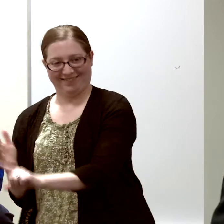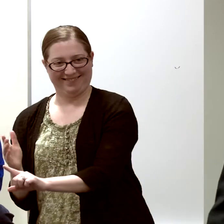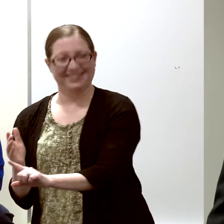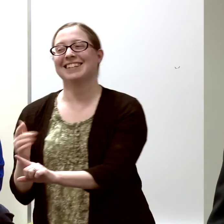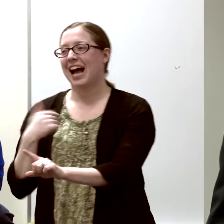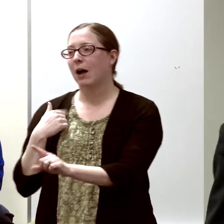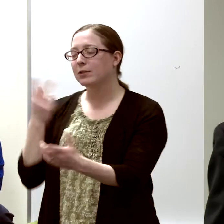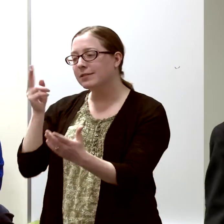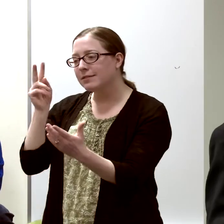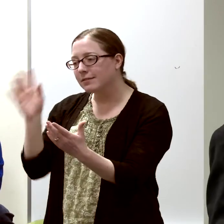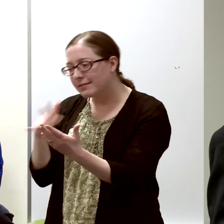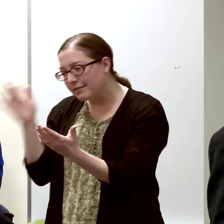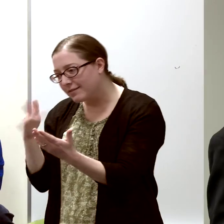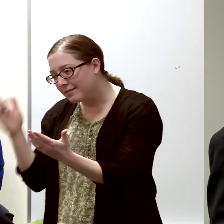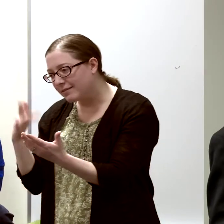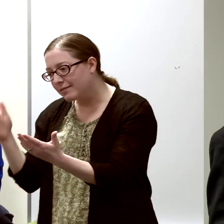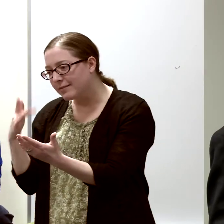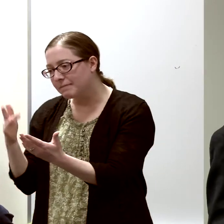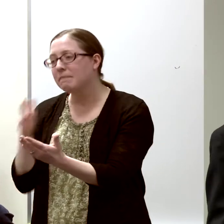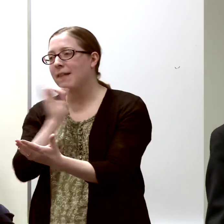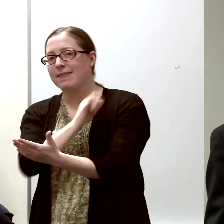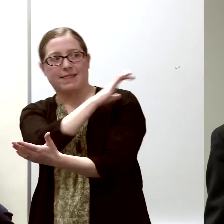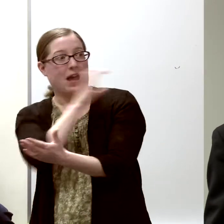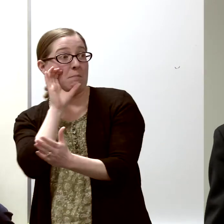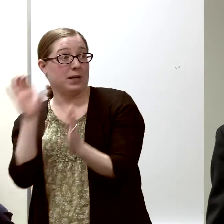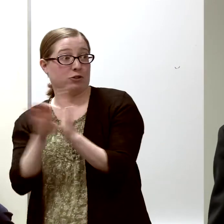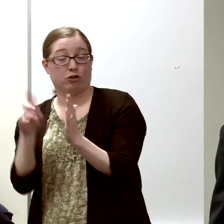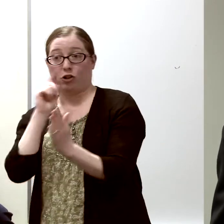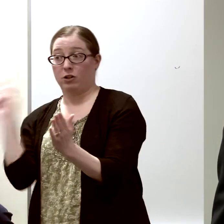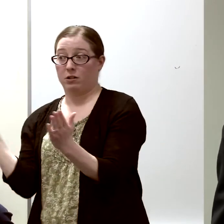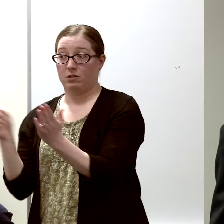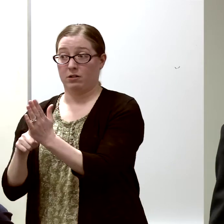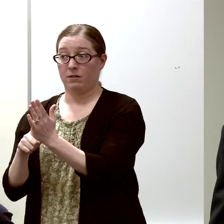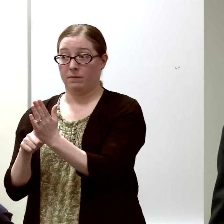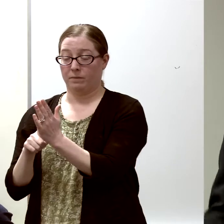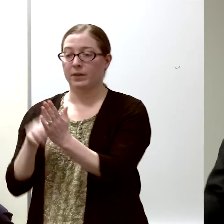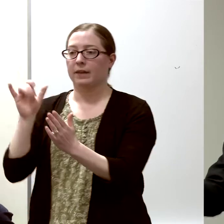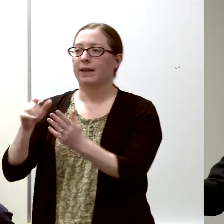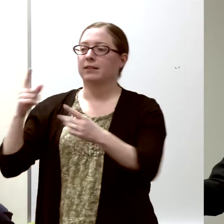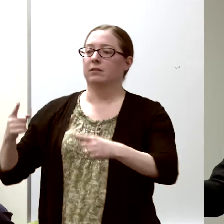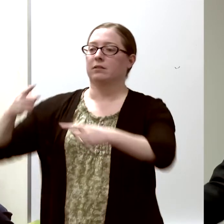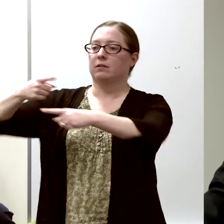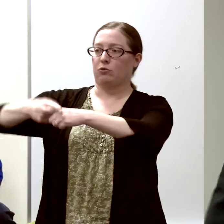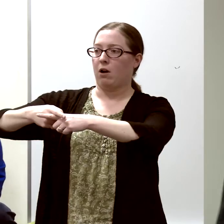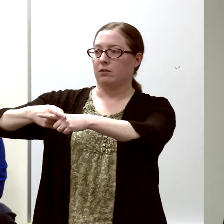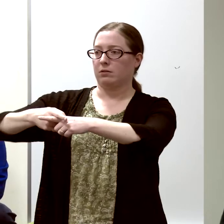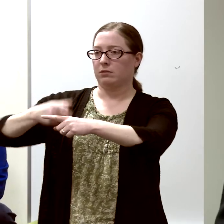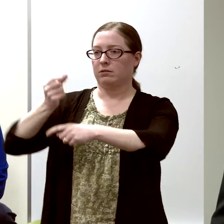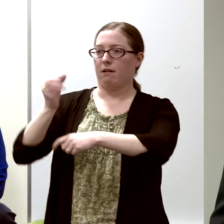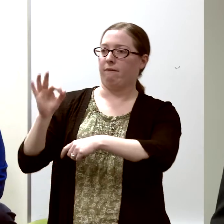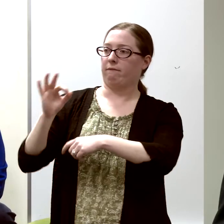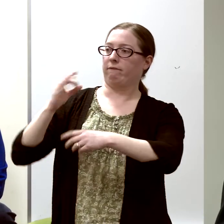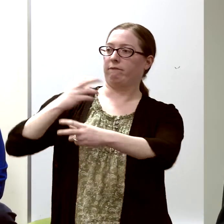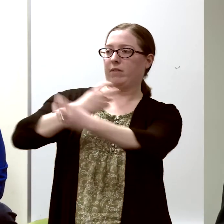and I saw this picture, which is the cross section of a bone, a femur...